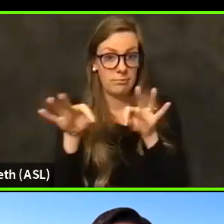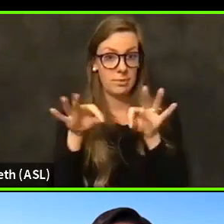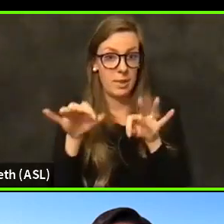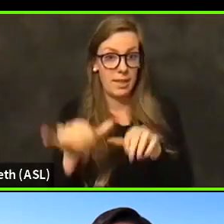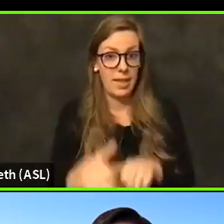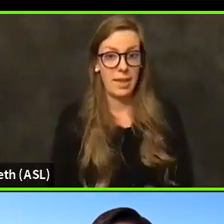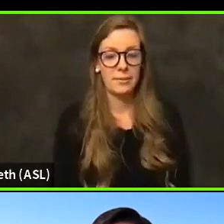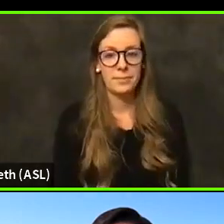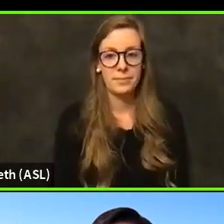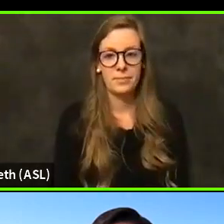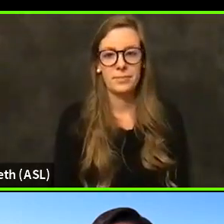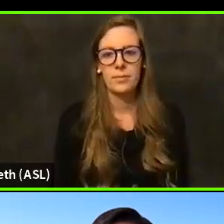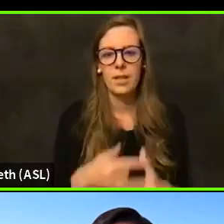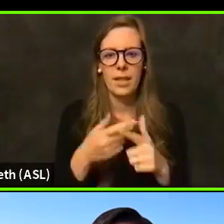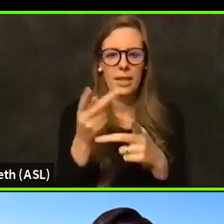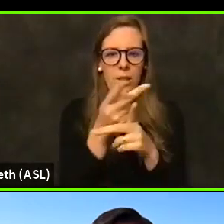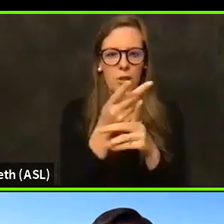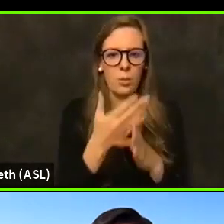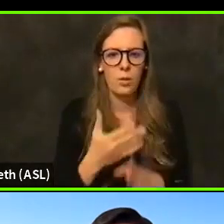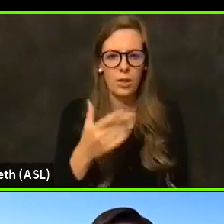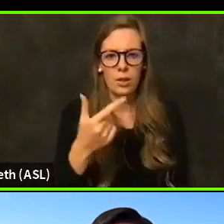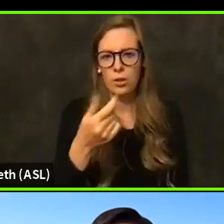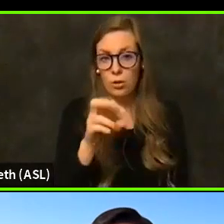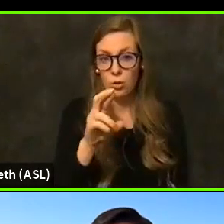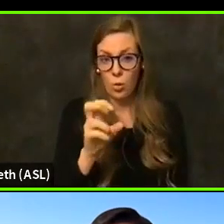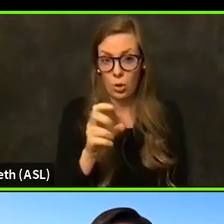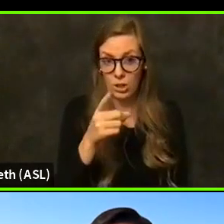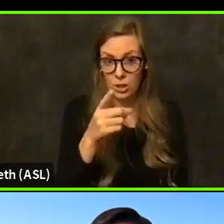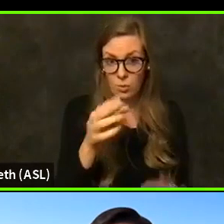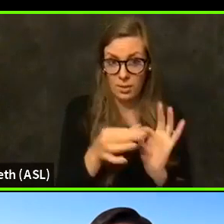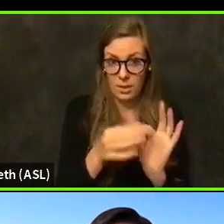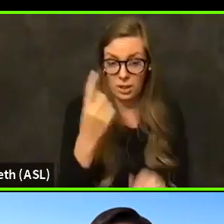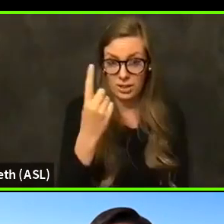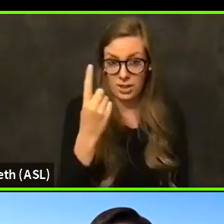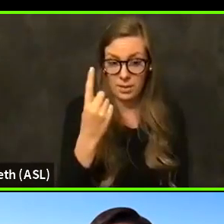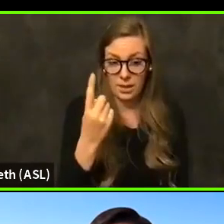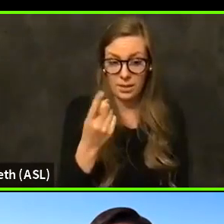And I think Supervisor Grant looked like he wanted to jump in. And a few I mentioned before we go to the